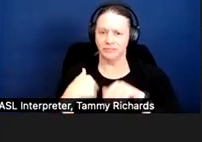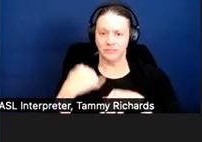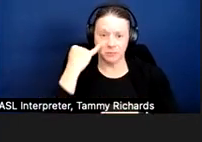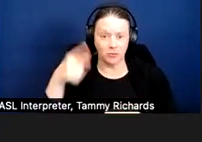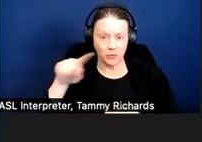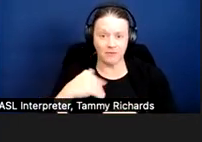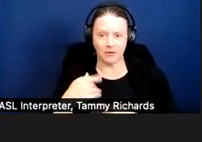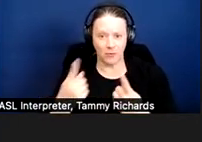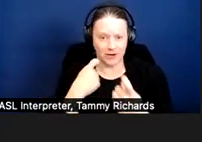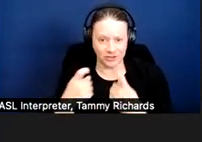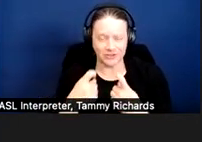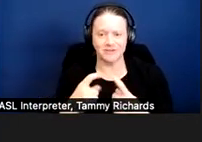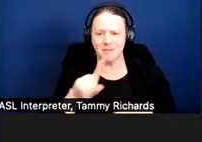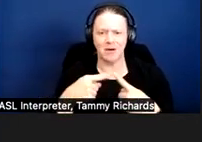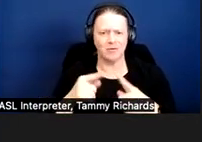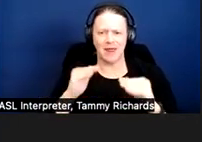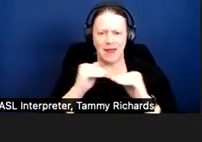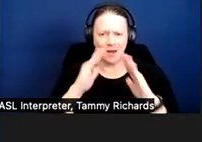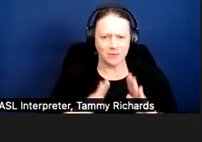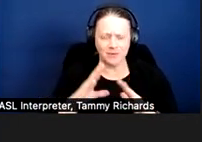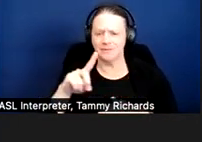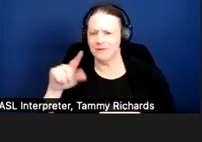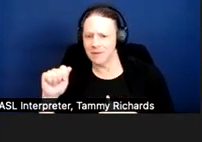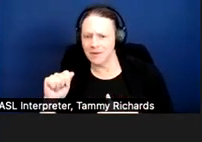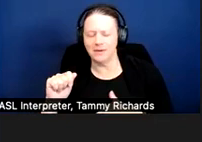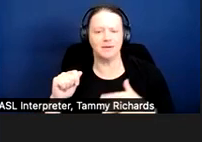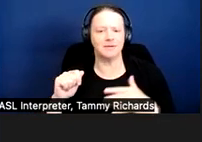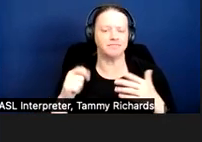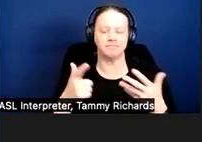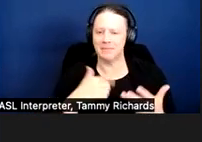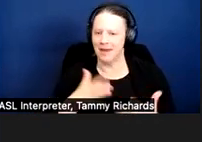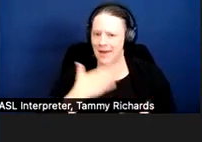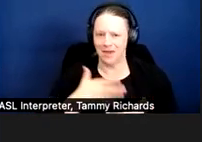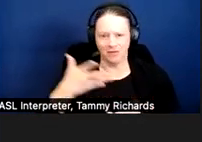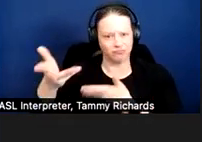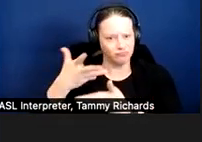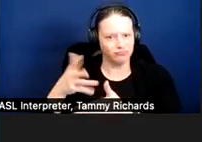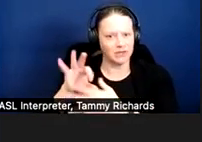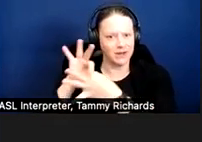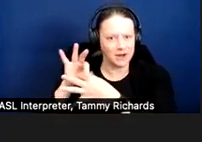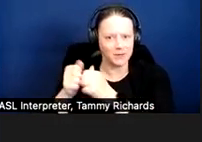involving housing and disability; happy to connect with any of you to brainstorm on cases